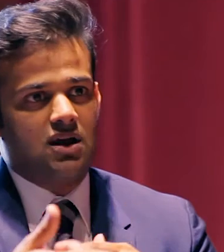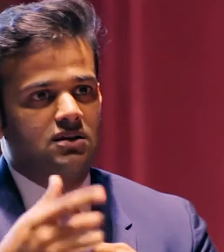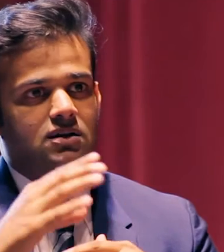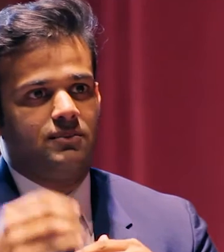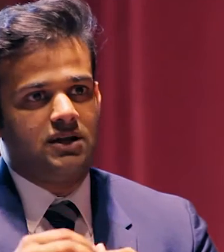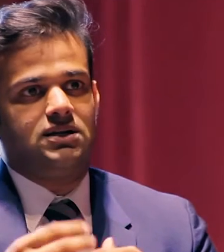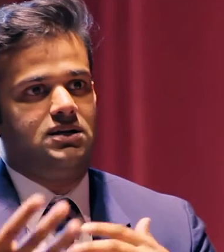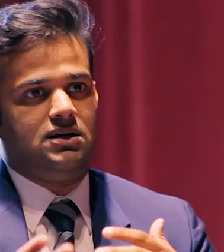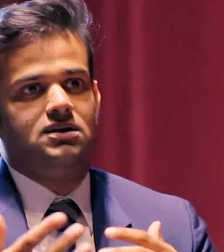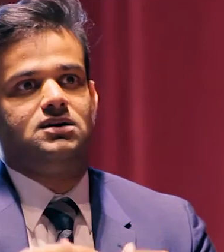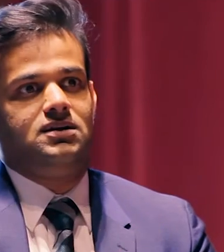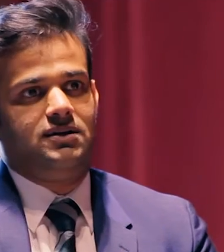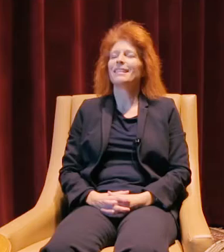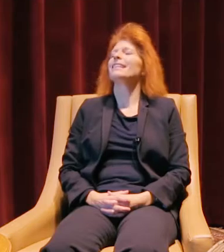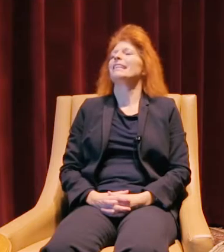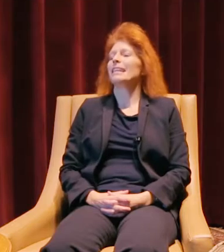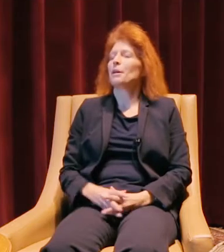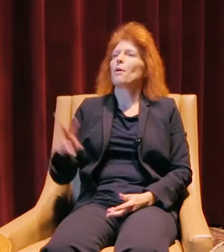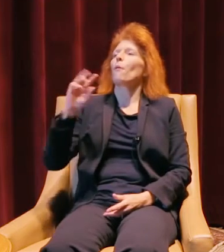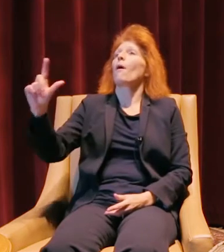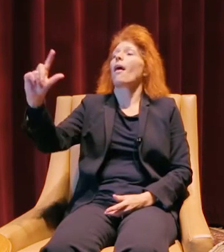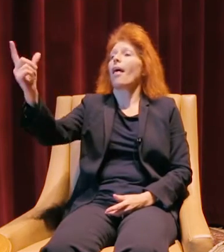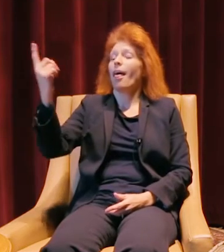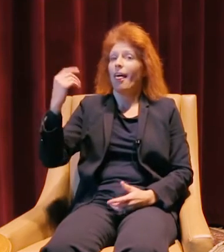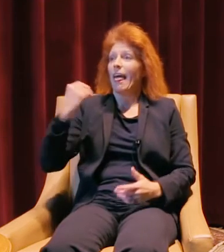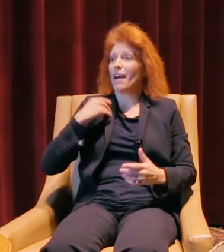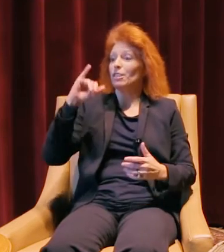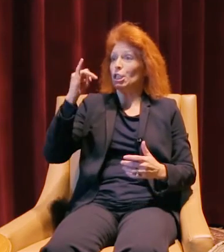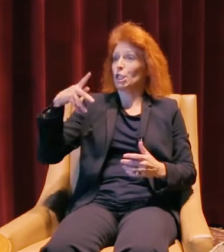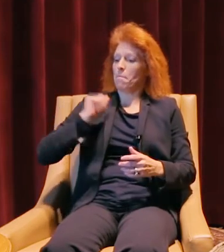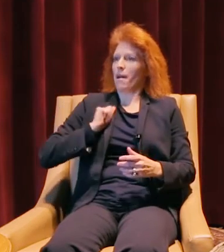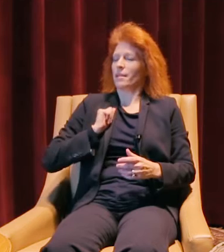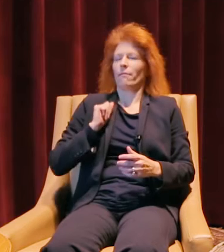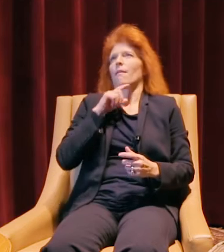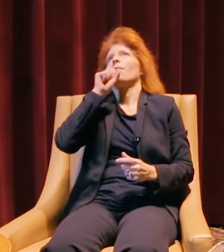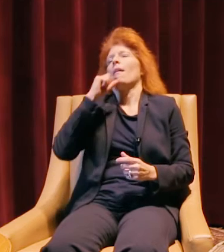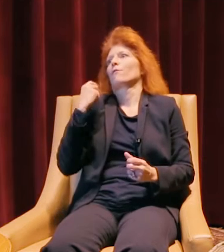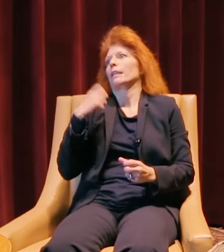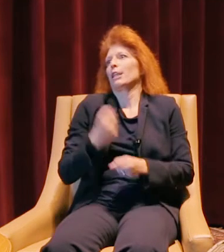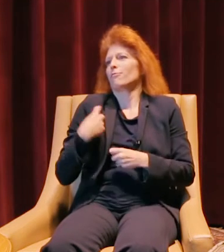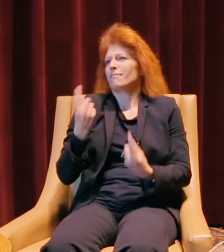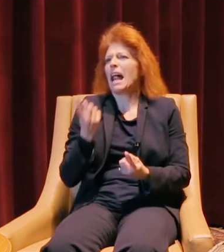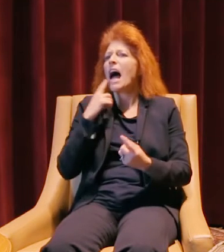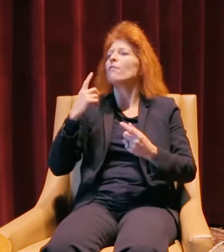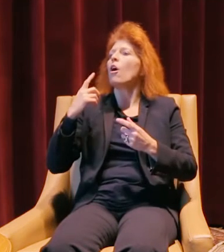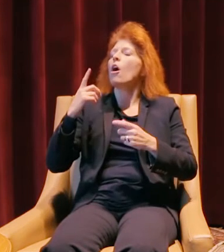What inspired you to start it? I have a Jeep, and I've loved it for years, and I've been off-roading for a lot of years.